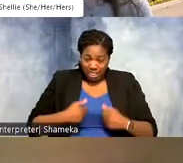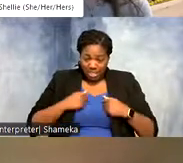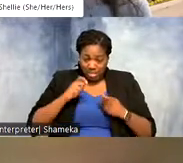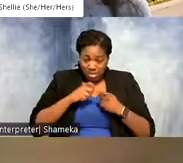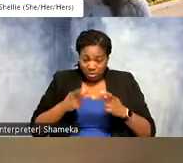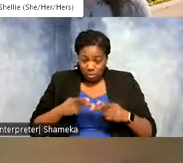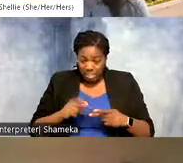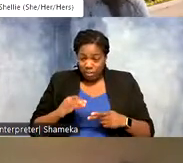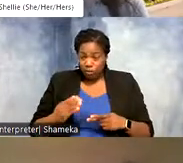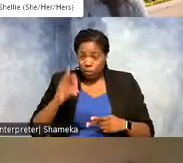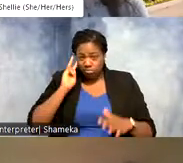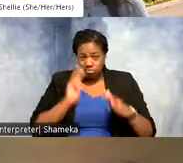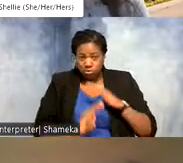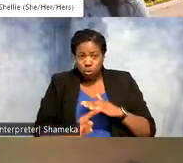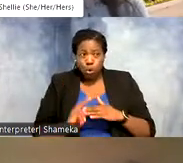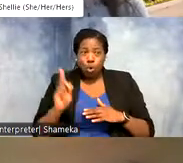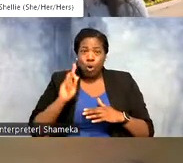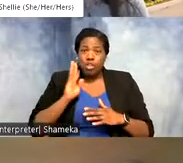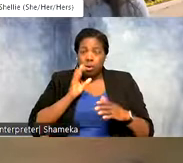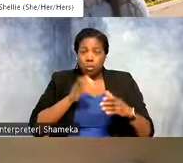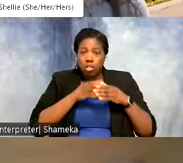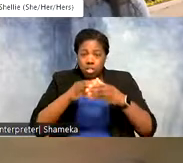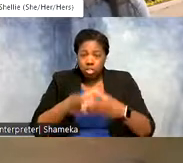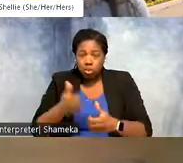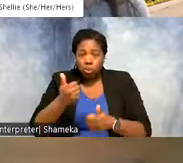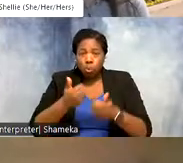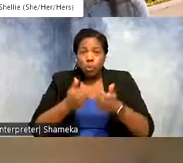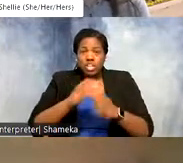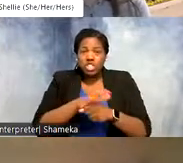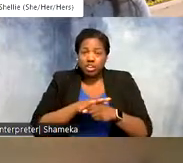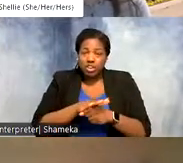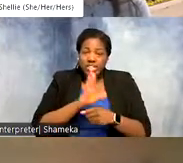going, when they're going, what habitats they're using, and what resources are important to them,